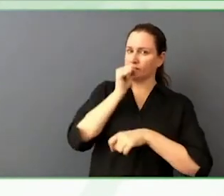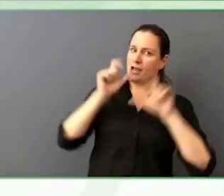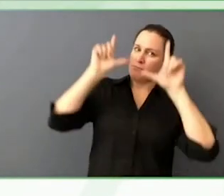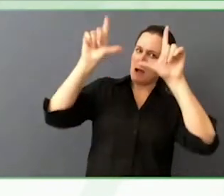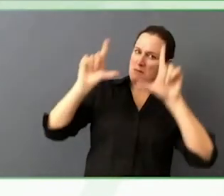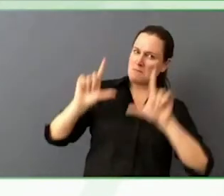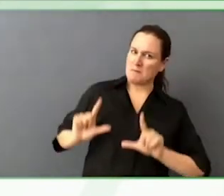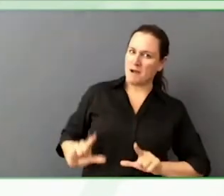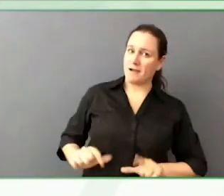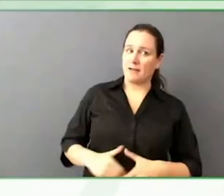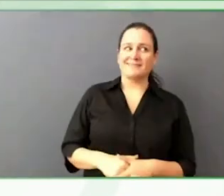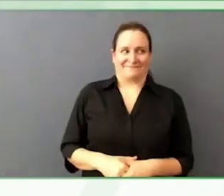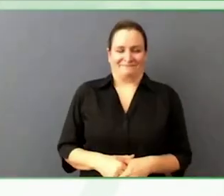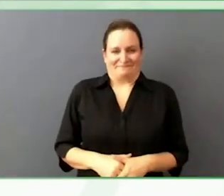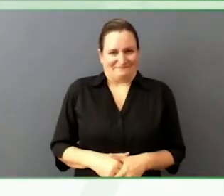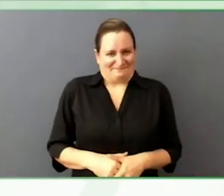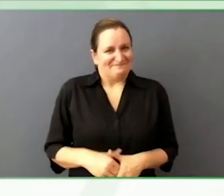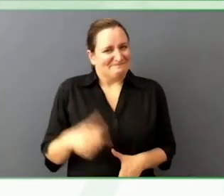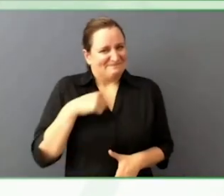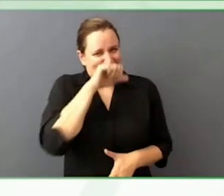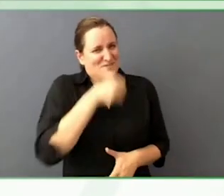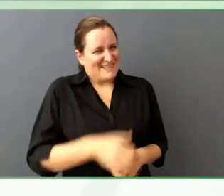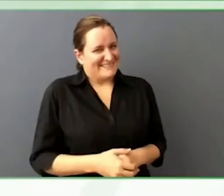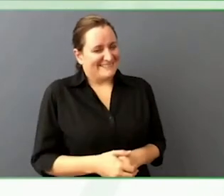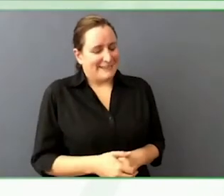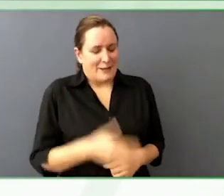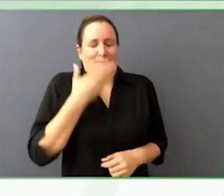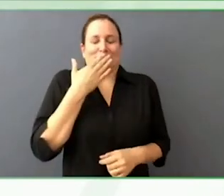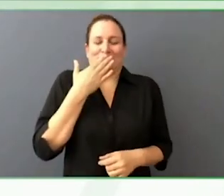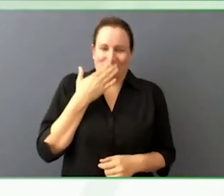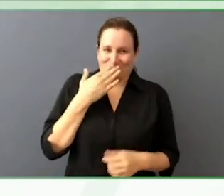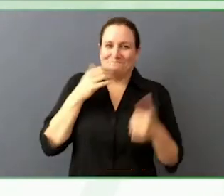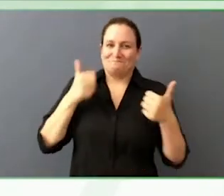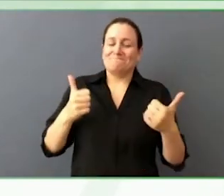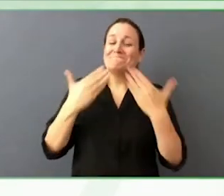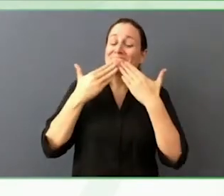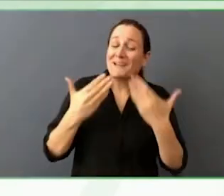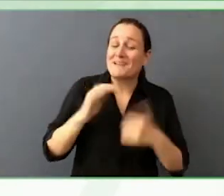Stay safe in New York and all the best and thank you for your time again. Appreciated.